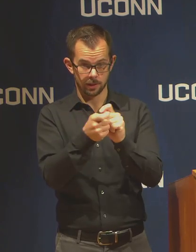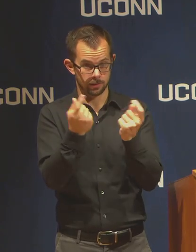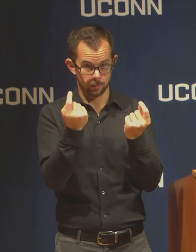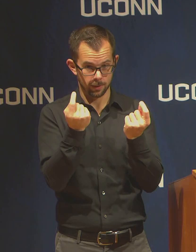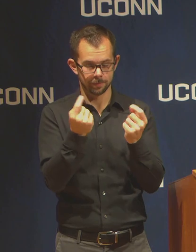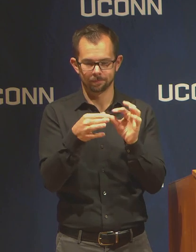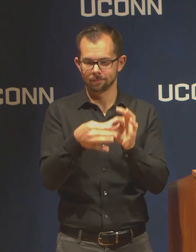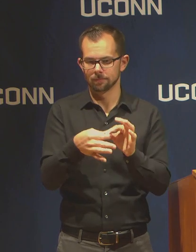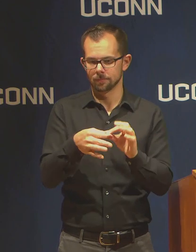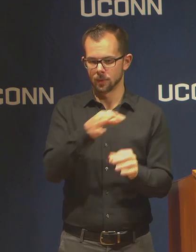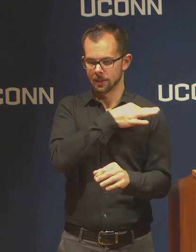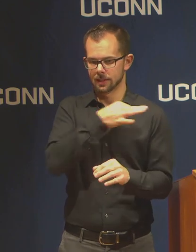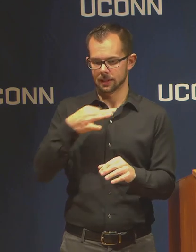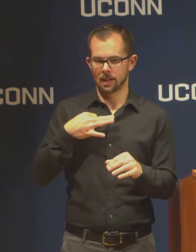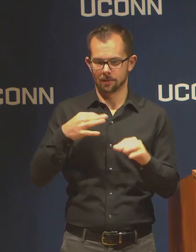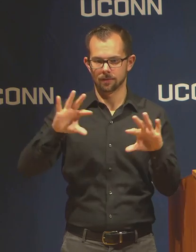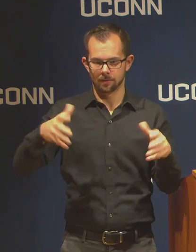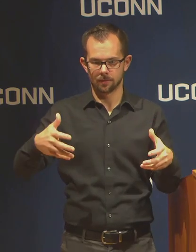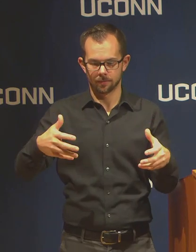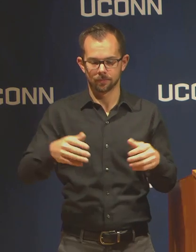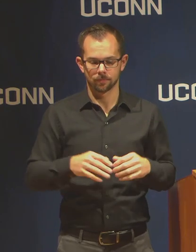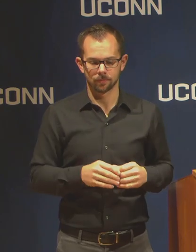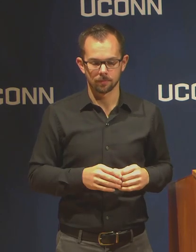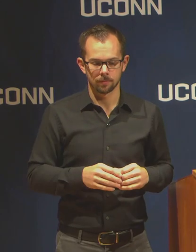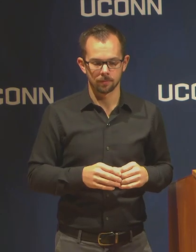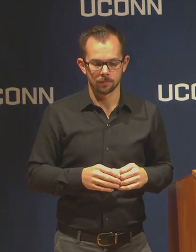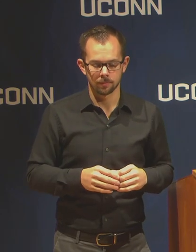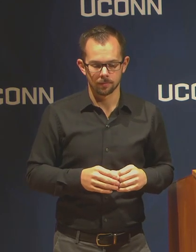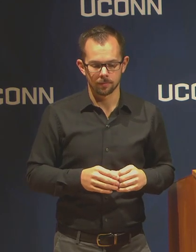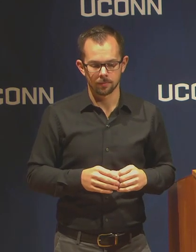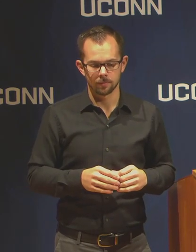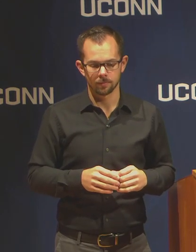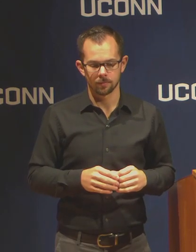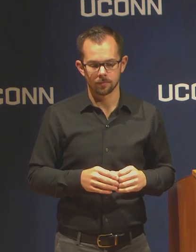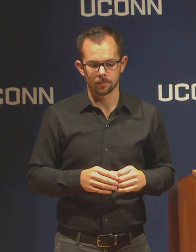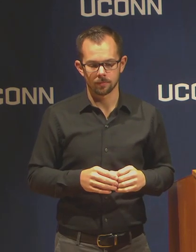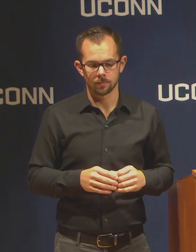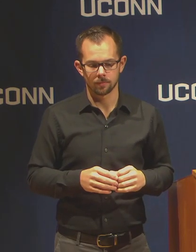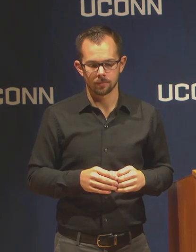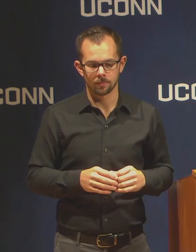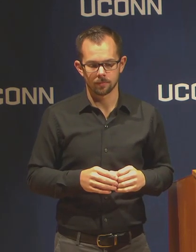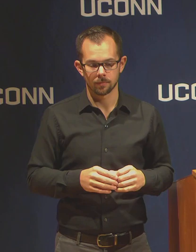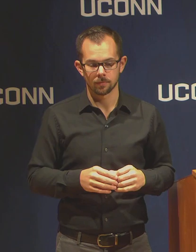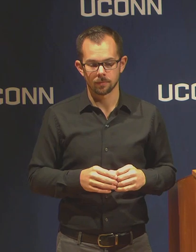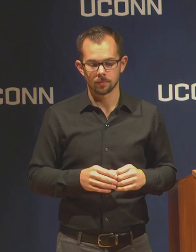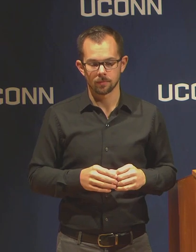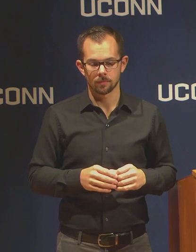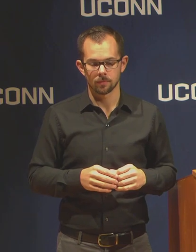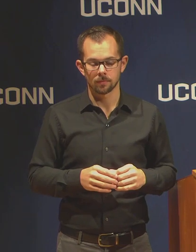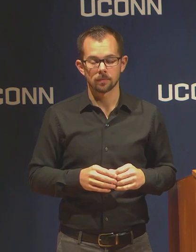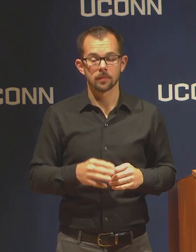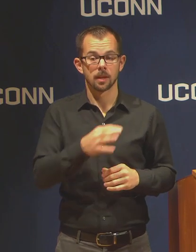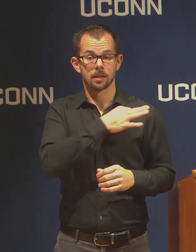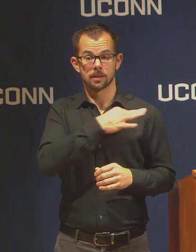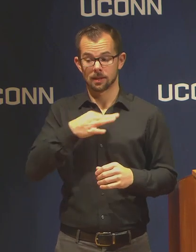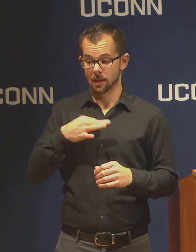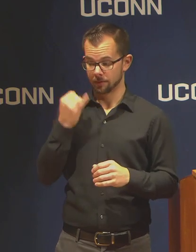we're shifting to trying to have noncritical staff go home as much as possible.